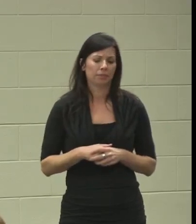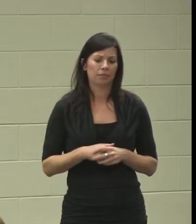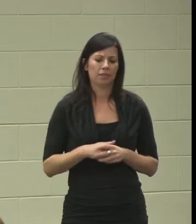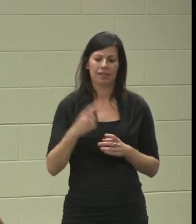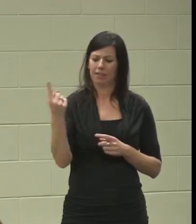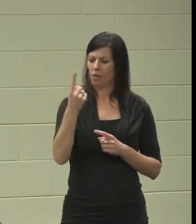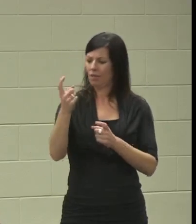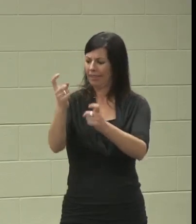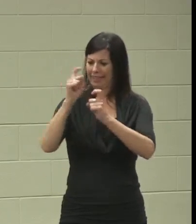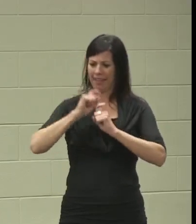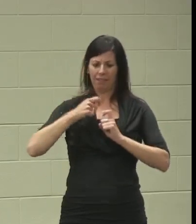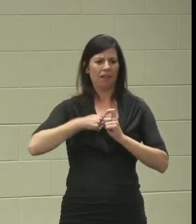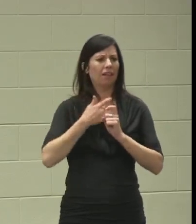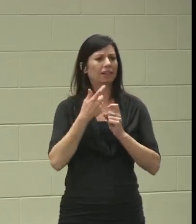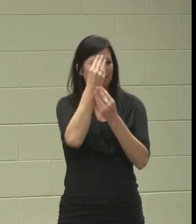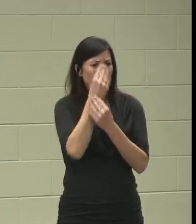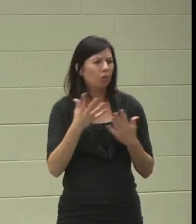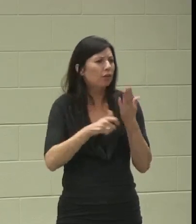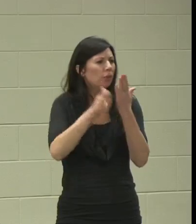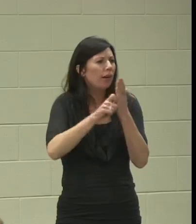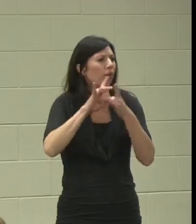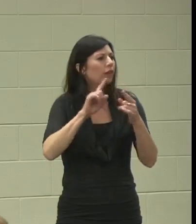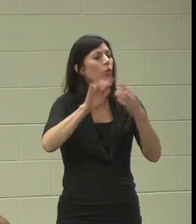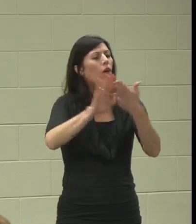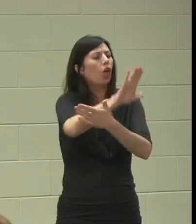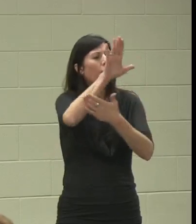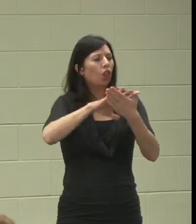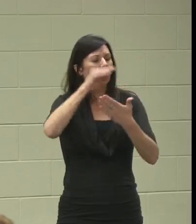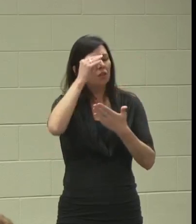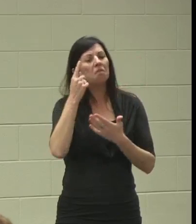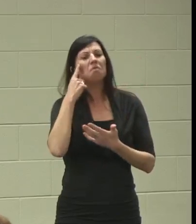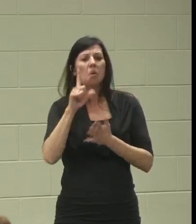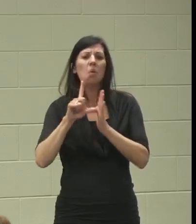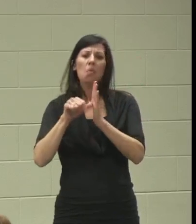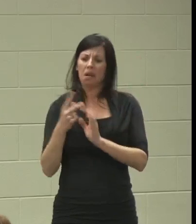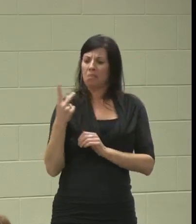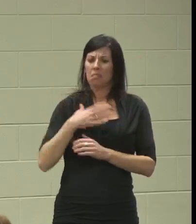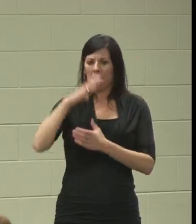on this College Learning Experience. For a while my husband and I really expected Zach